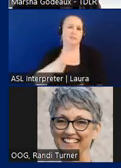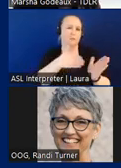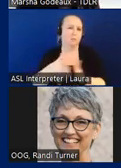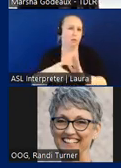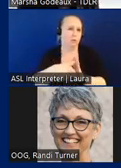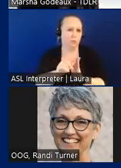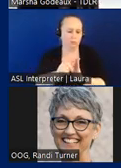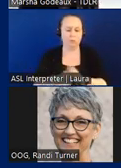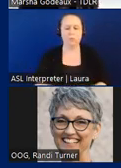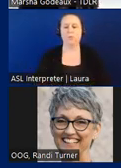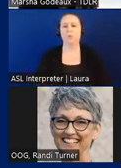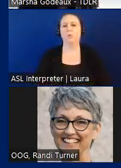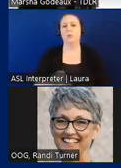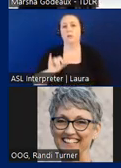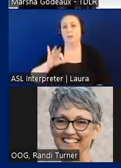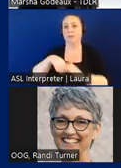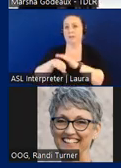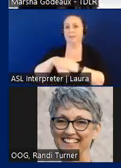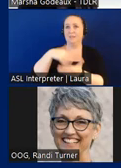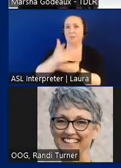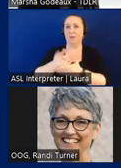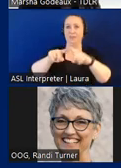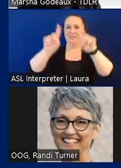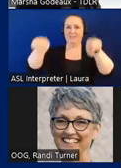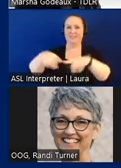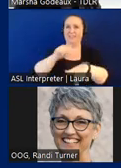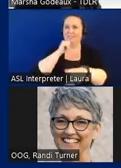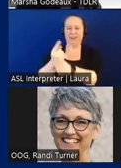if that accessible parking is still doesn't have the proper signage it has to be noted within the